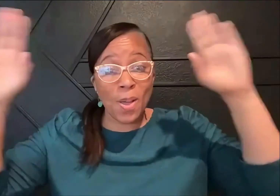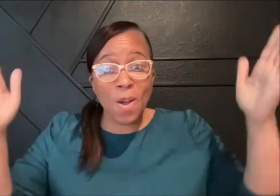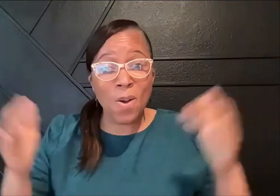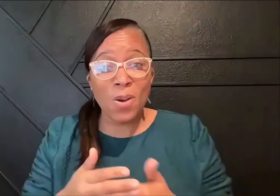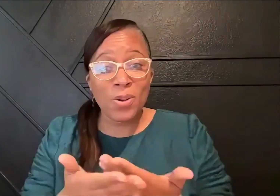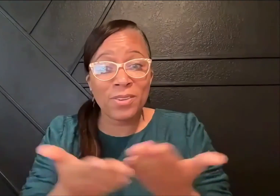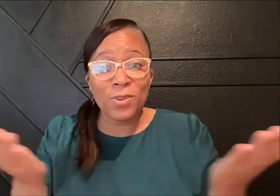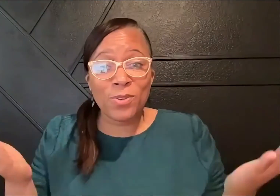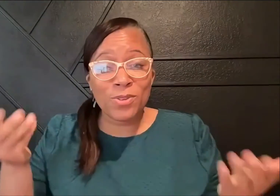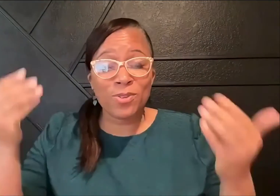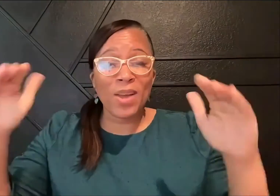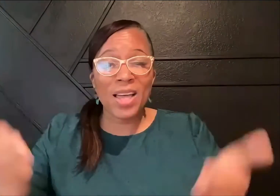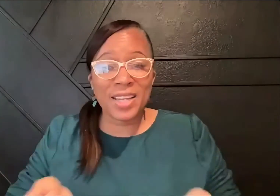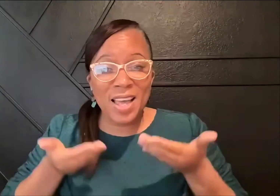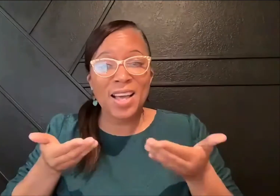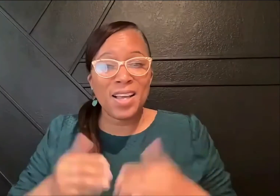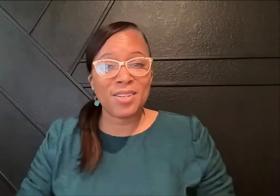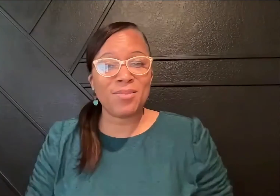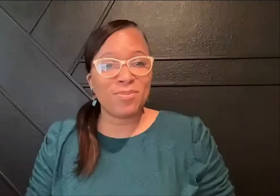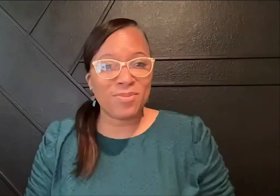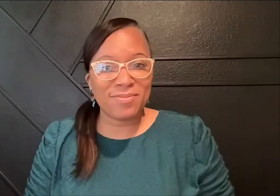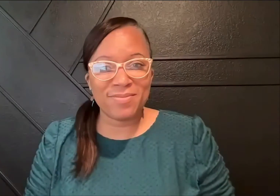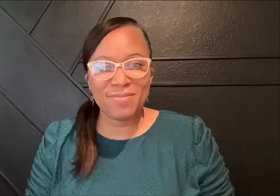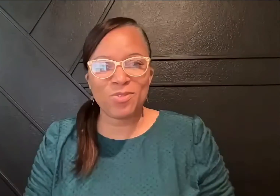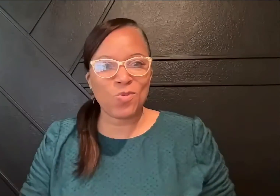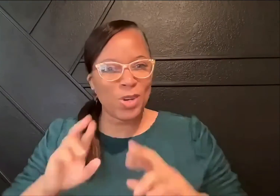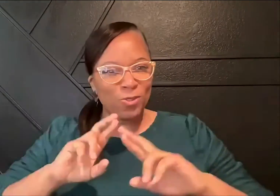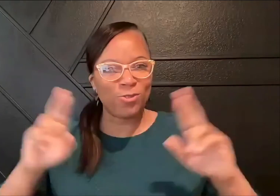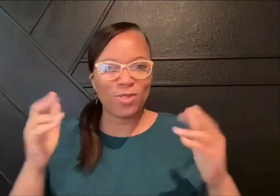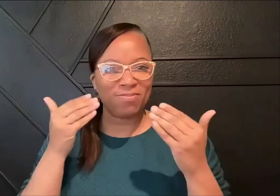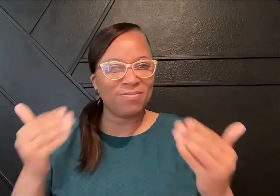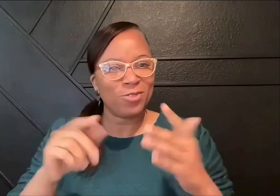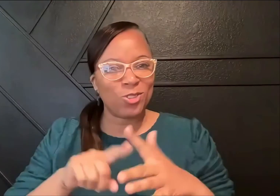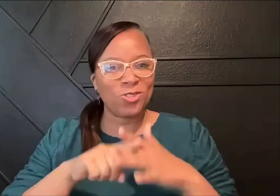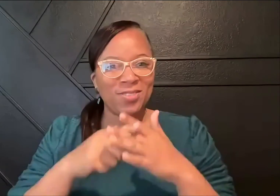Hello, hello, hello, everyone. And welcome.